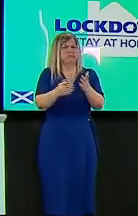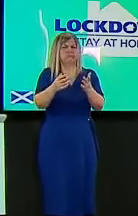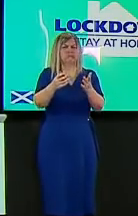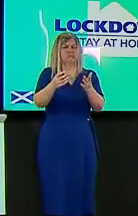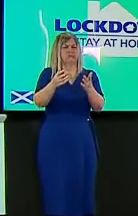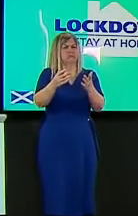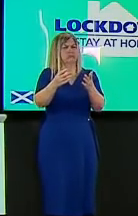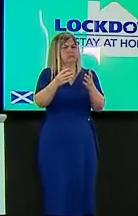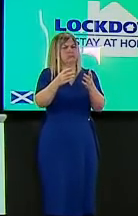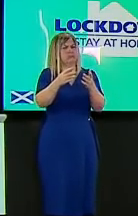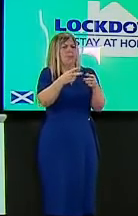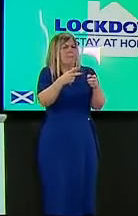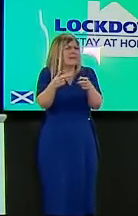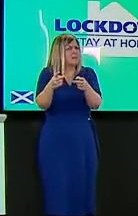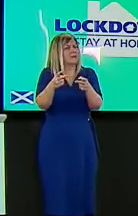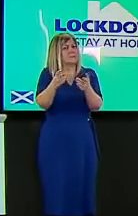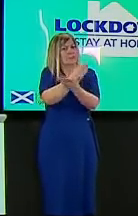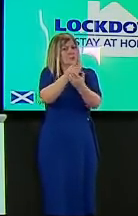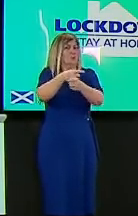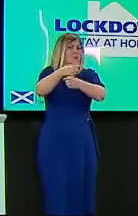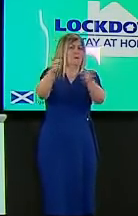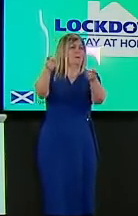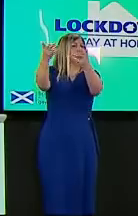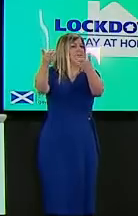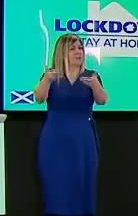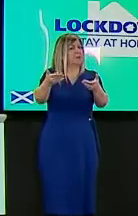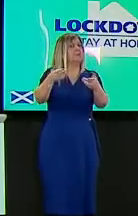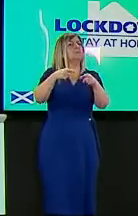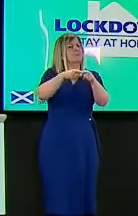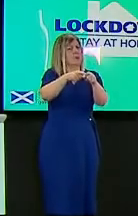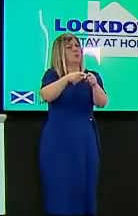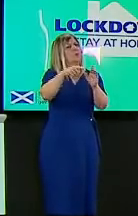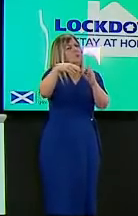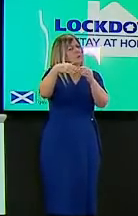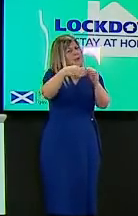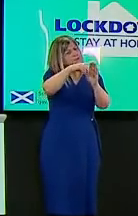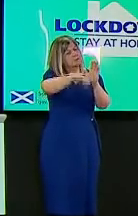ensure that they do comply with the guidance um and is there anything else that you can do to kind